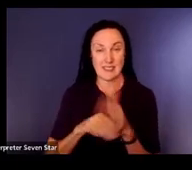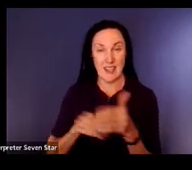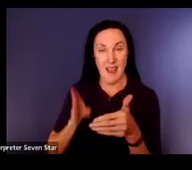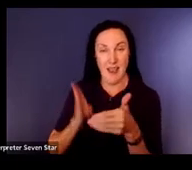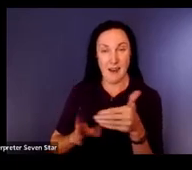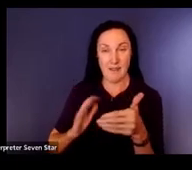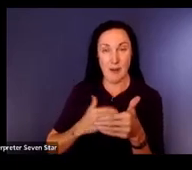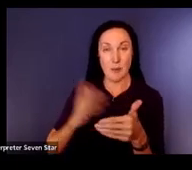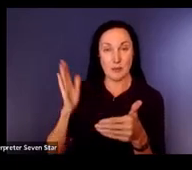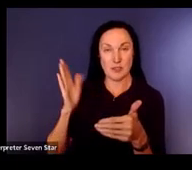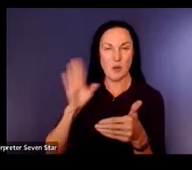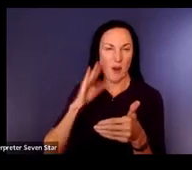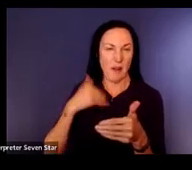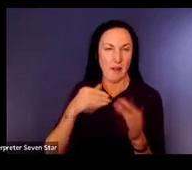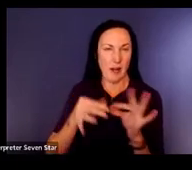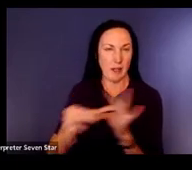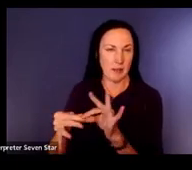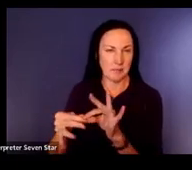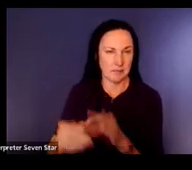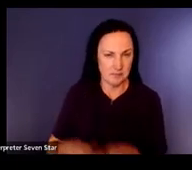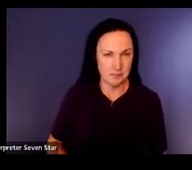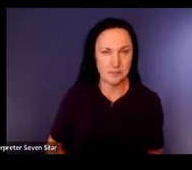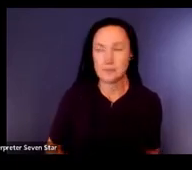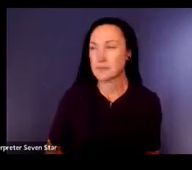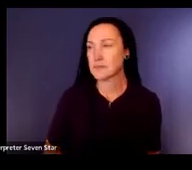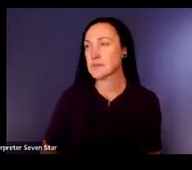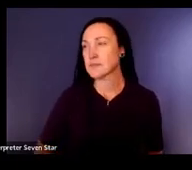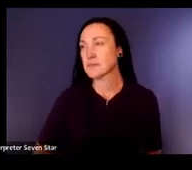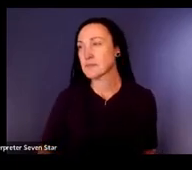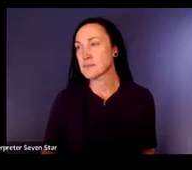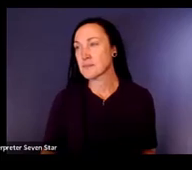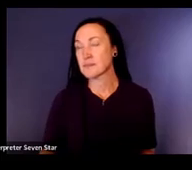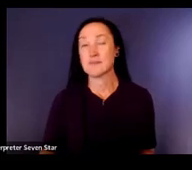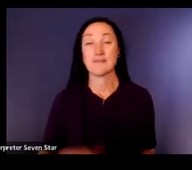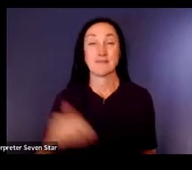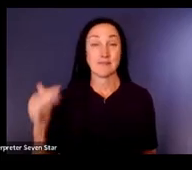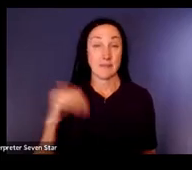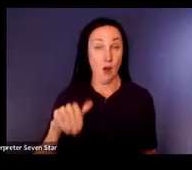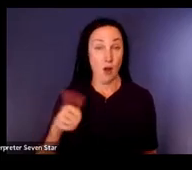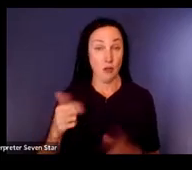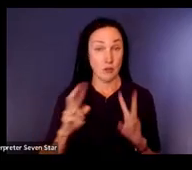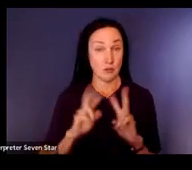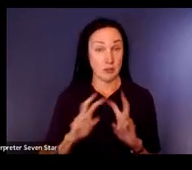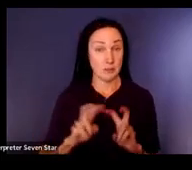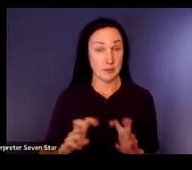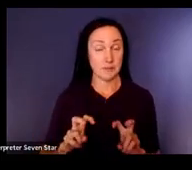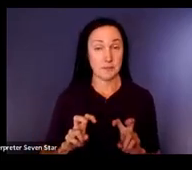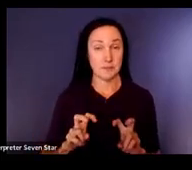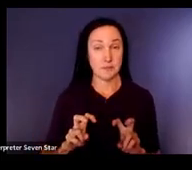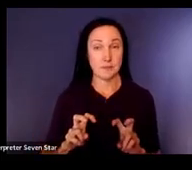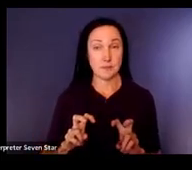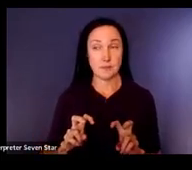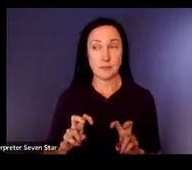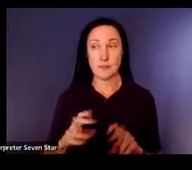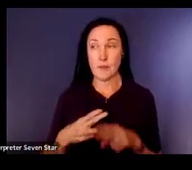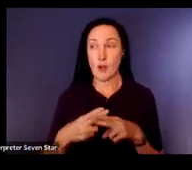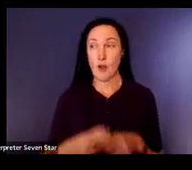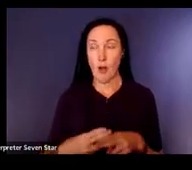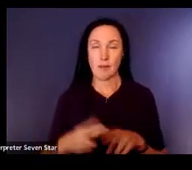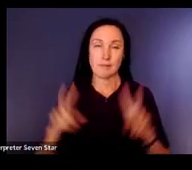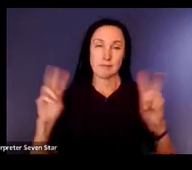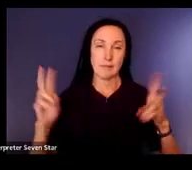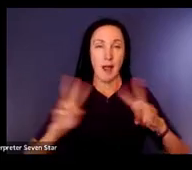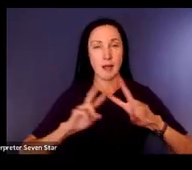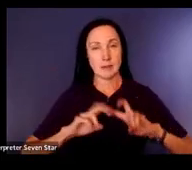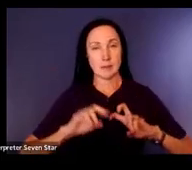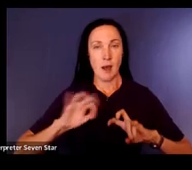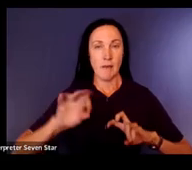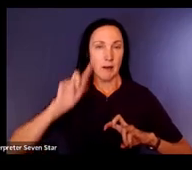presentation. Another assessment that we wanted to share with you is called The Assessment of Deafblind